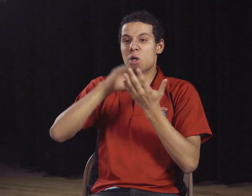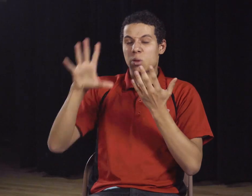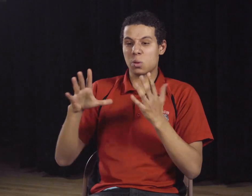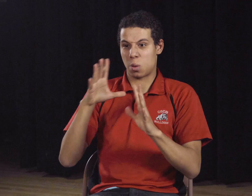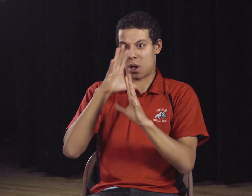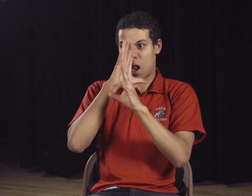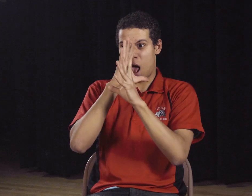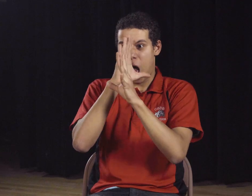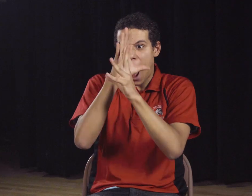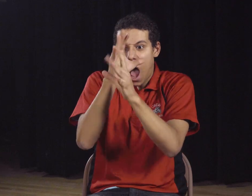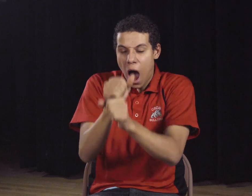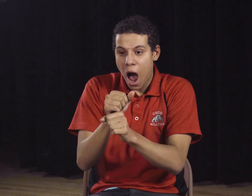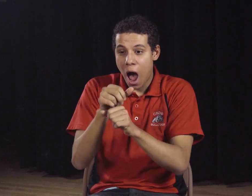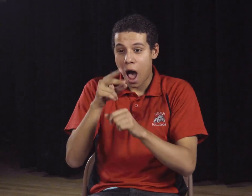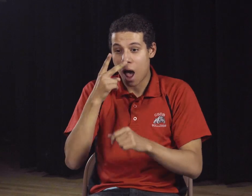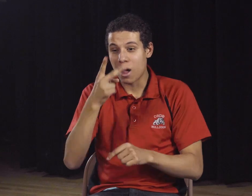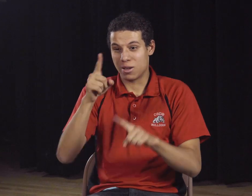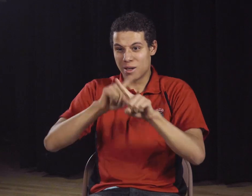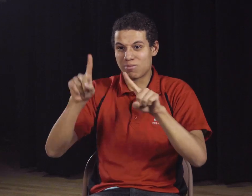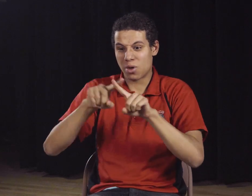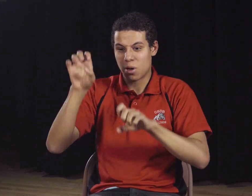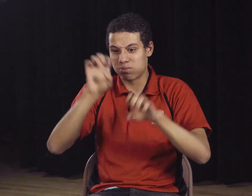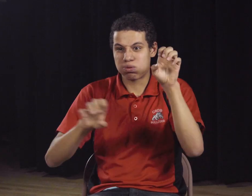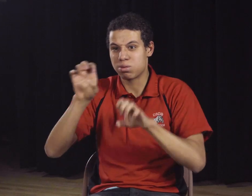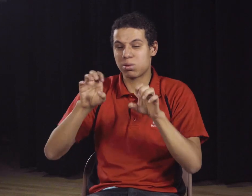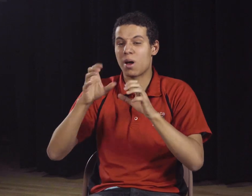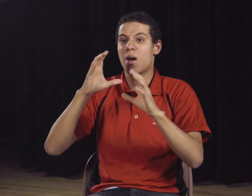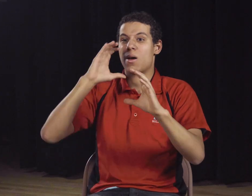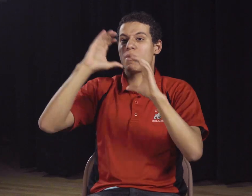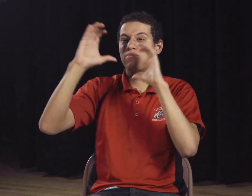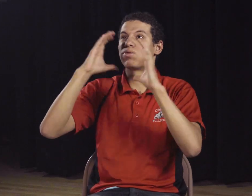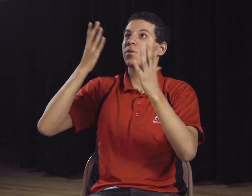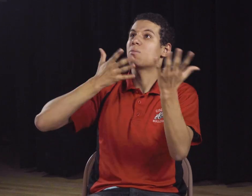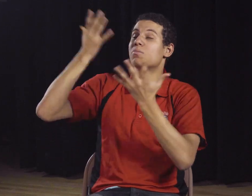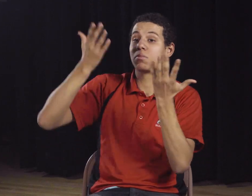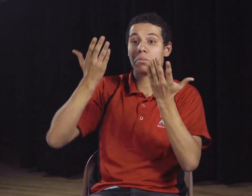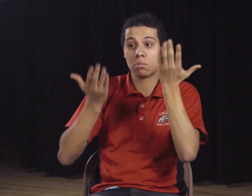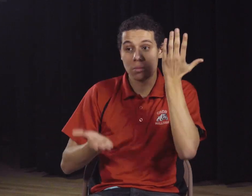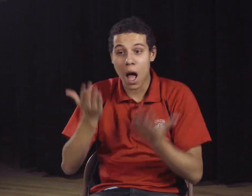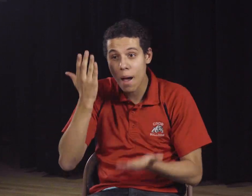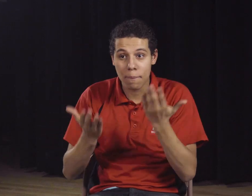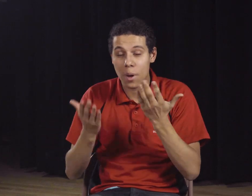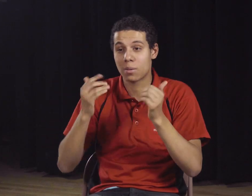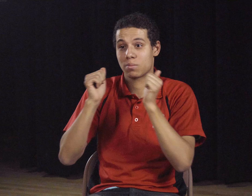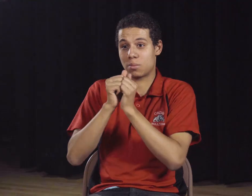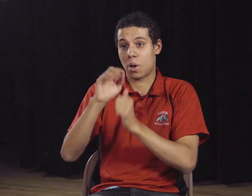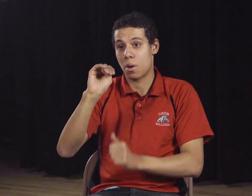The students were enthralled and thrilled to see the different experiments that could possibly